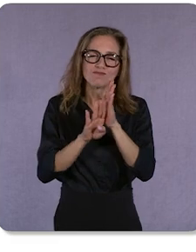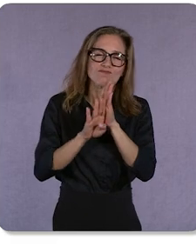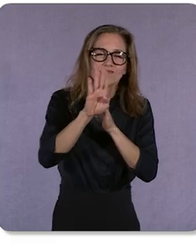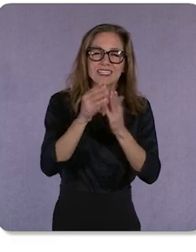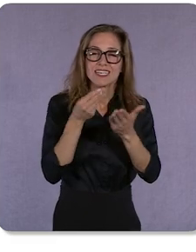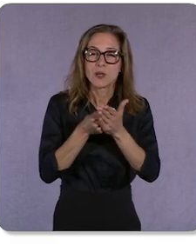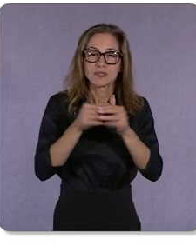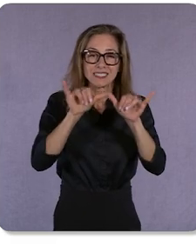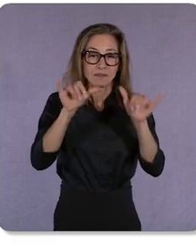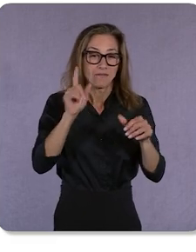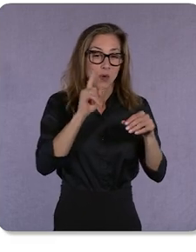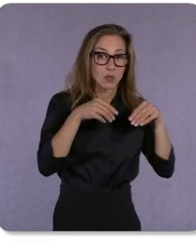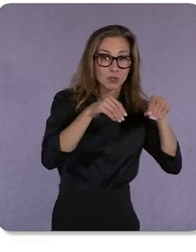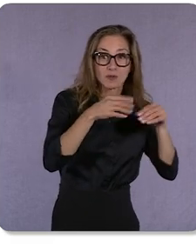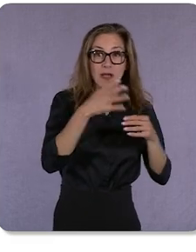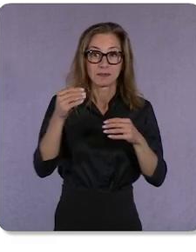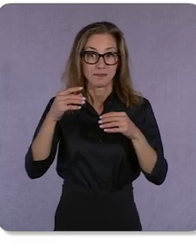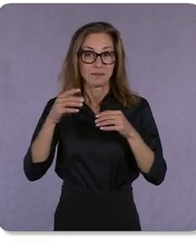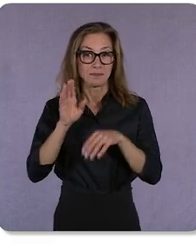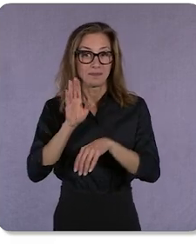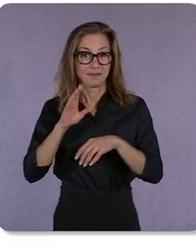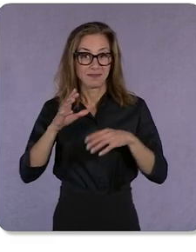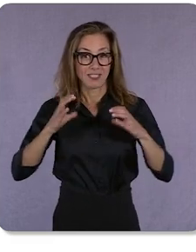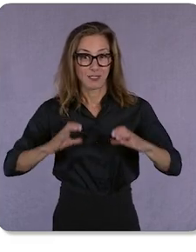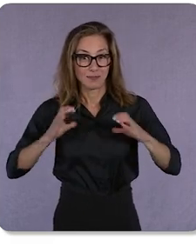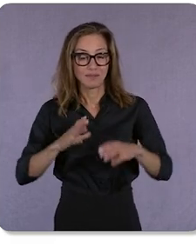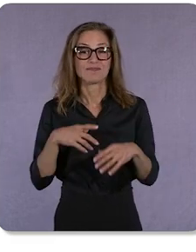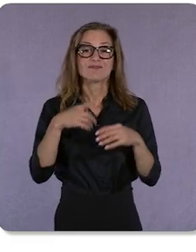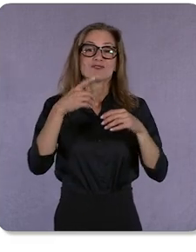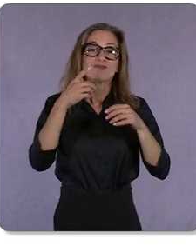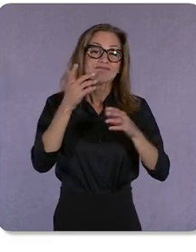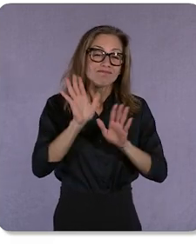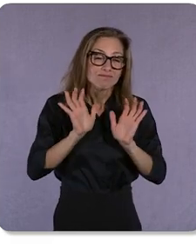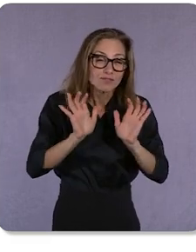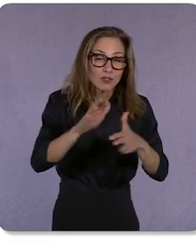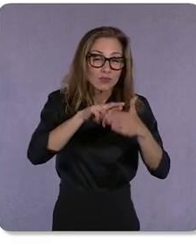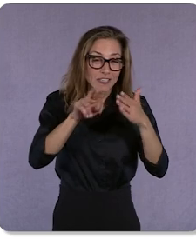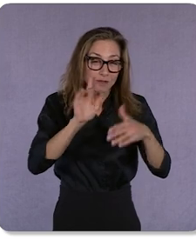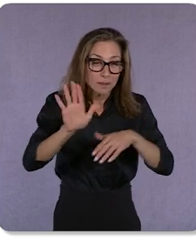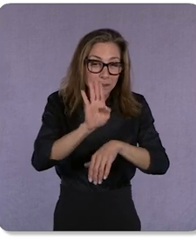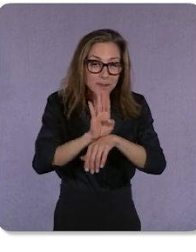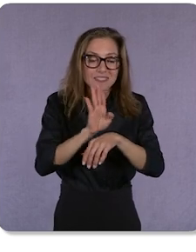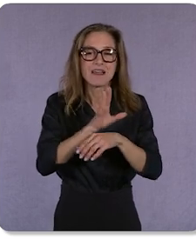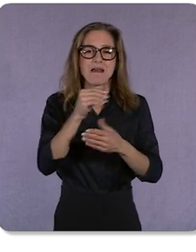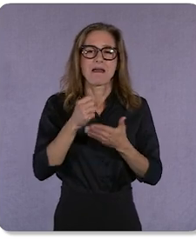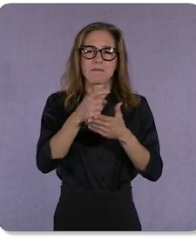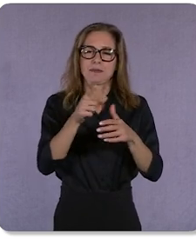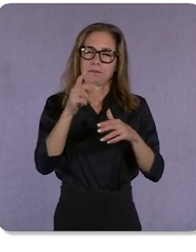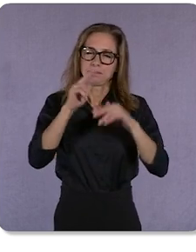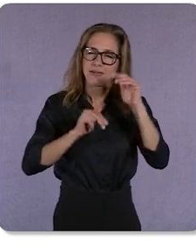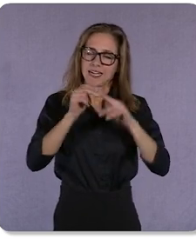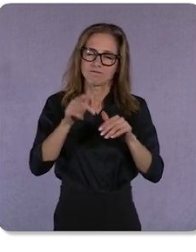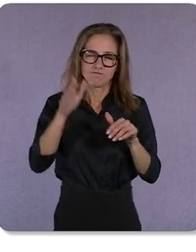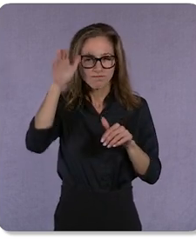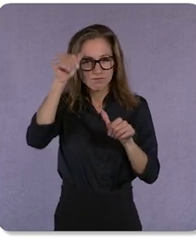Two, drive results for your business today And, three, help you build resilience for